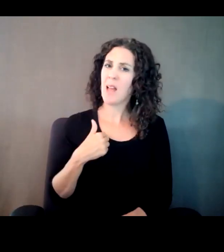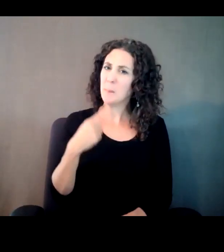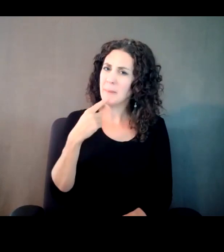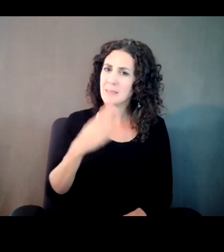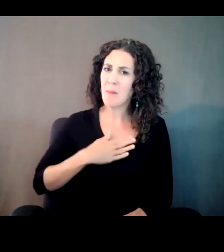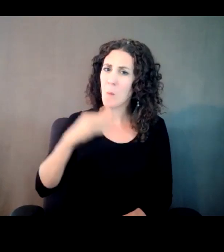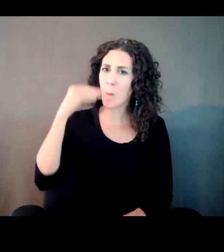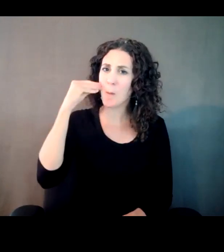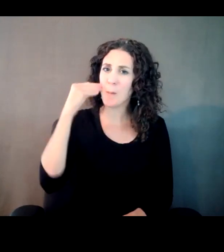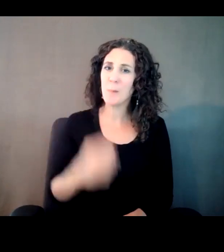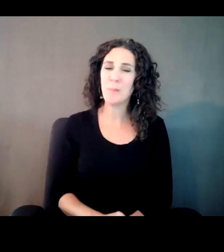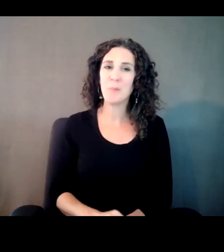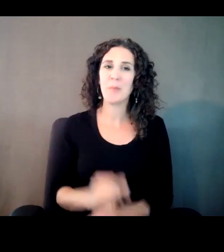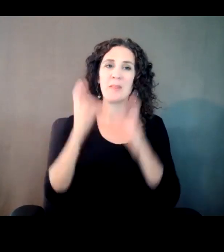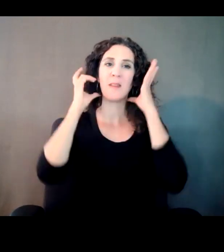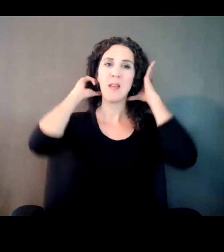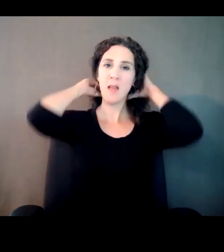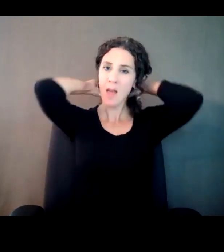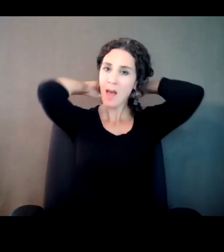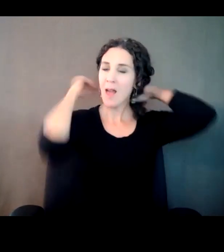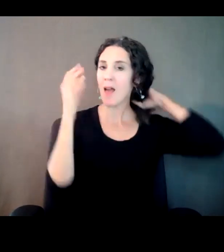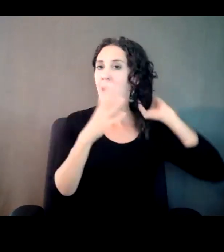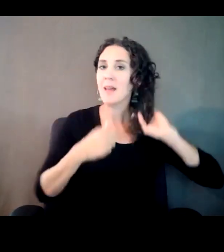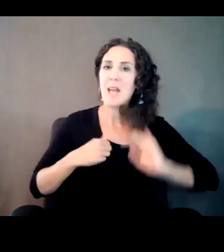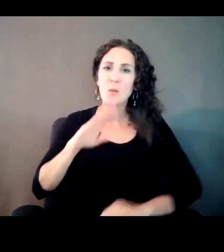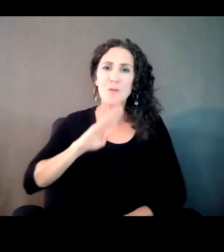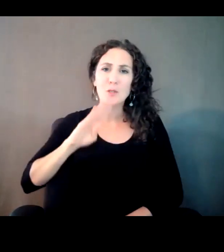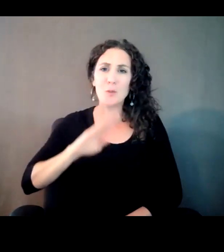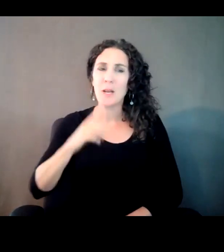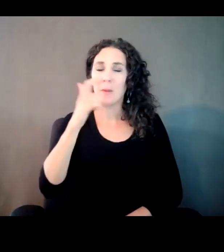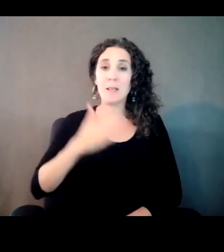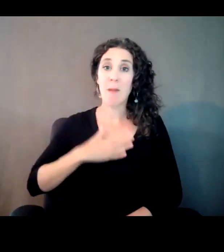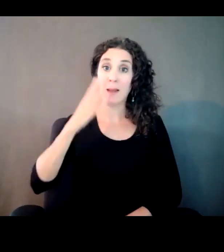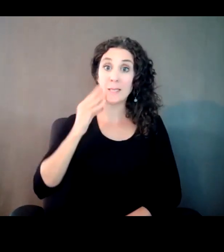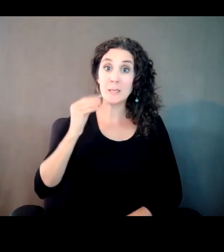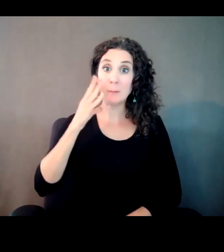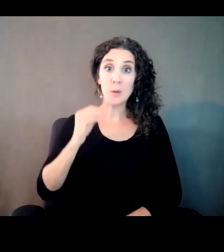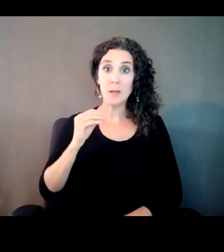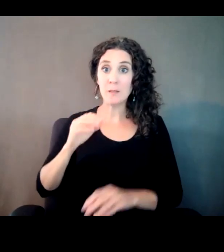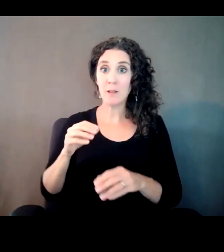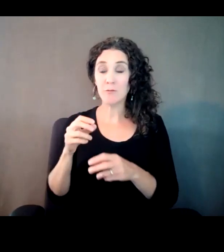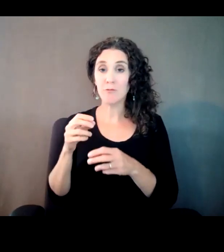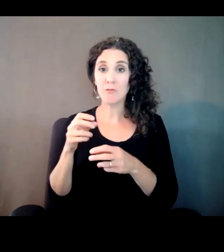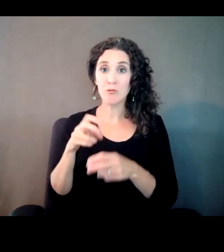And I was frustrated. It wasn't really panning out in terms of creating any traction. Getting